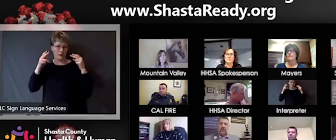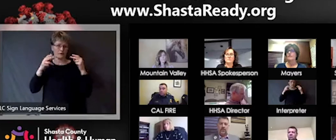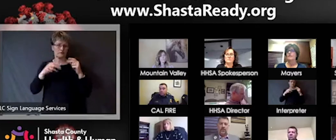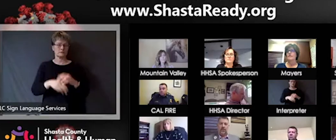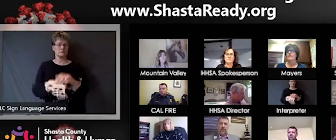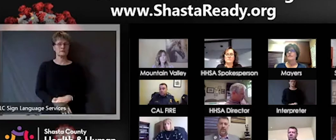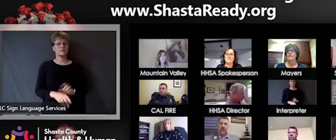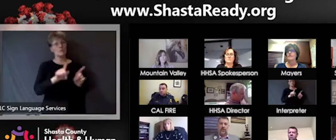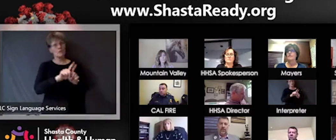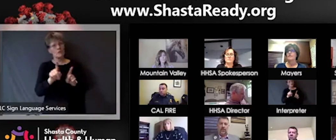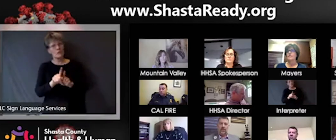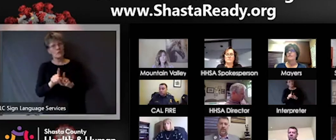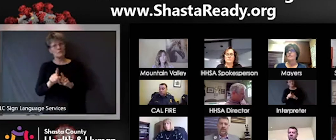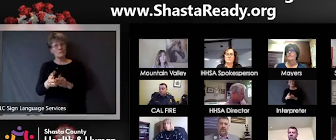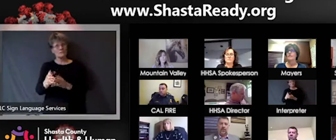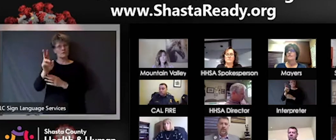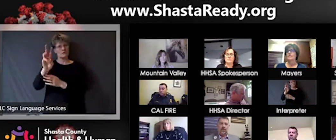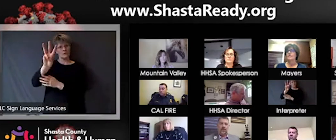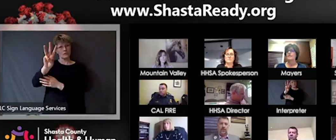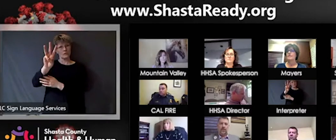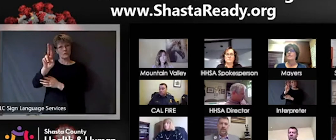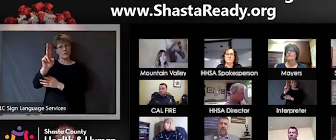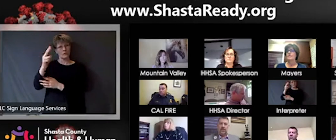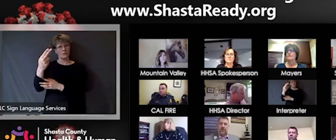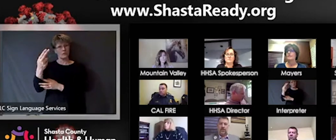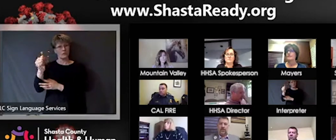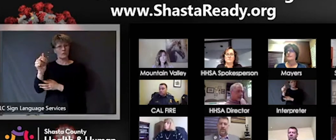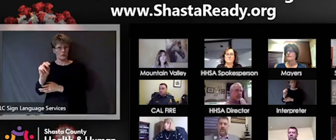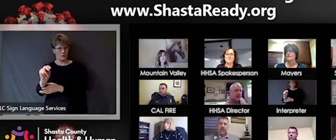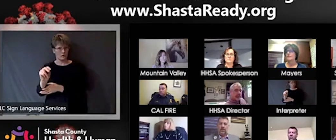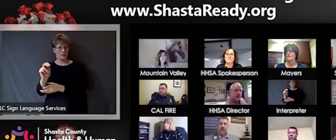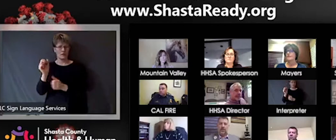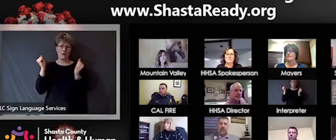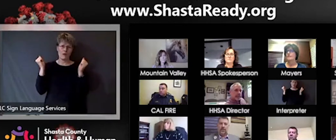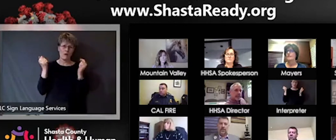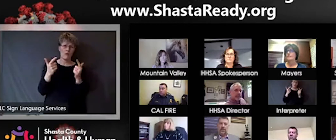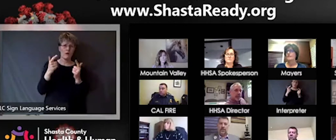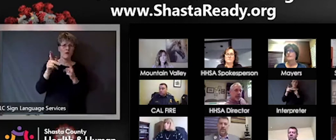is required to have an app on their phone that records their